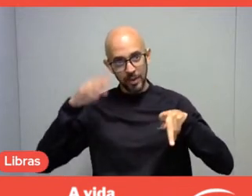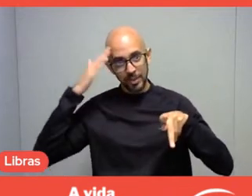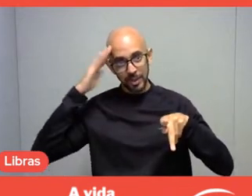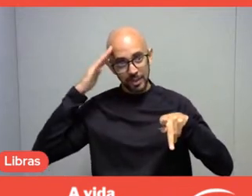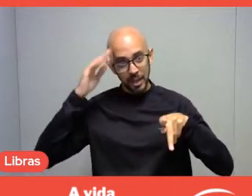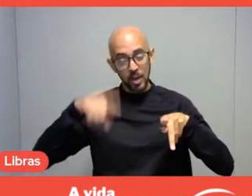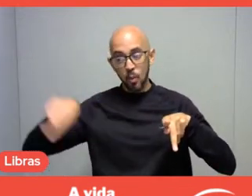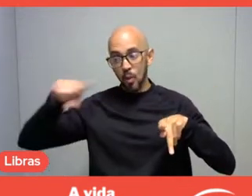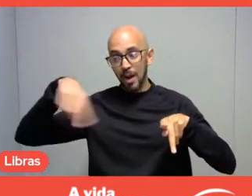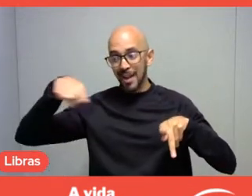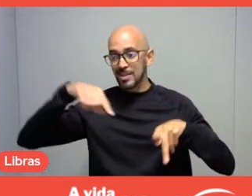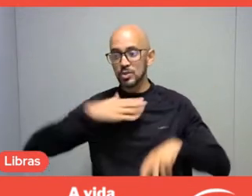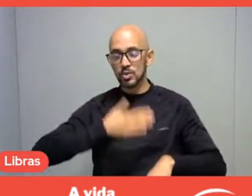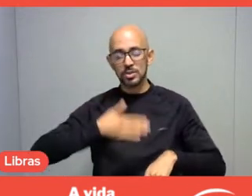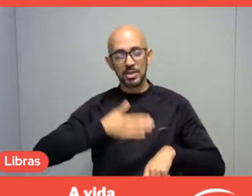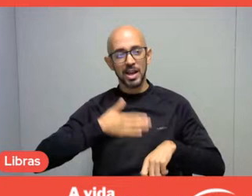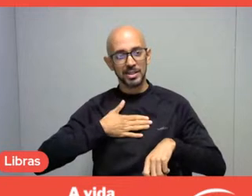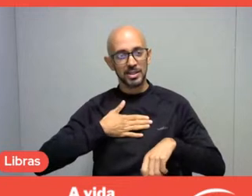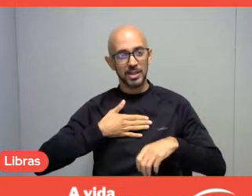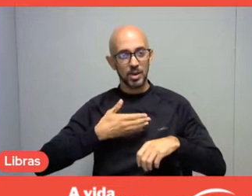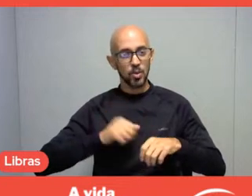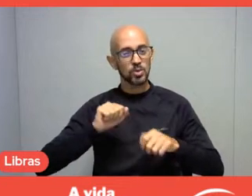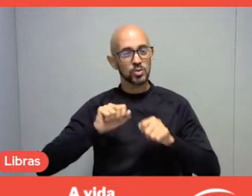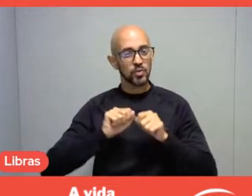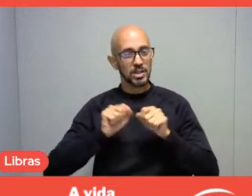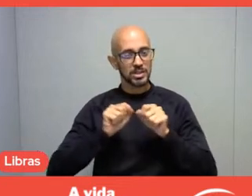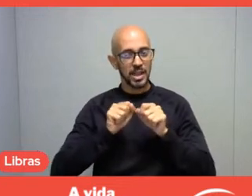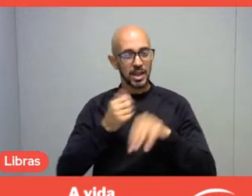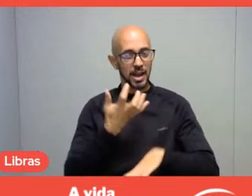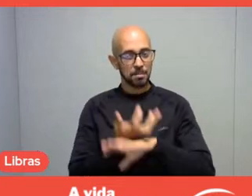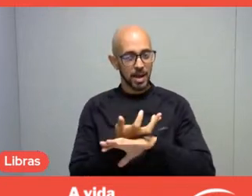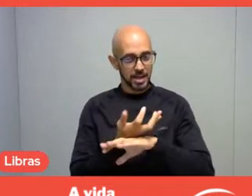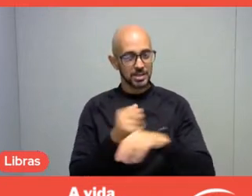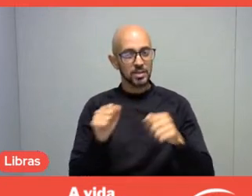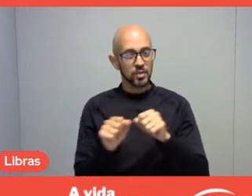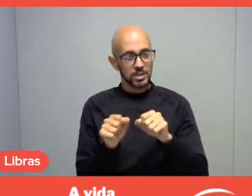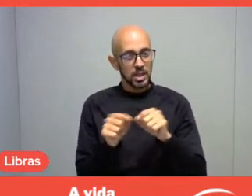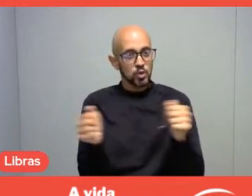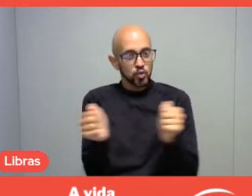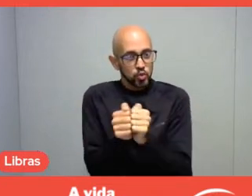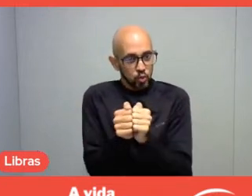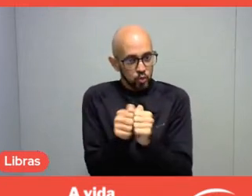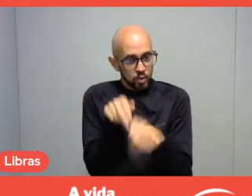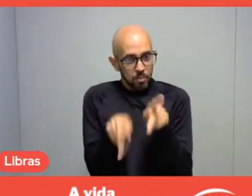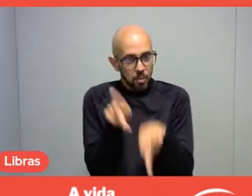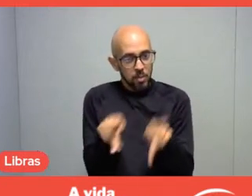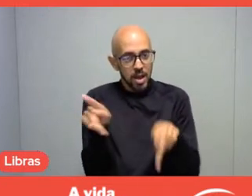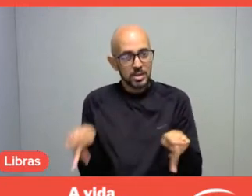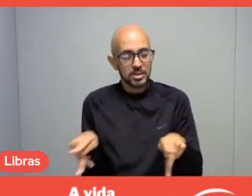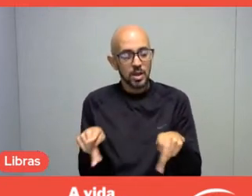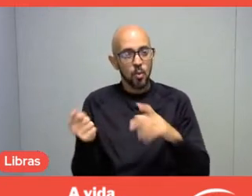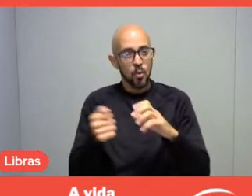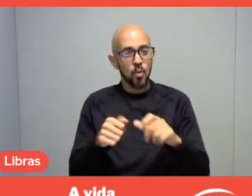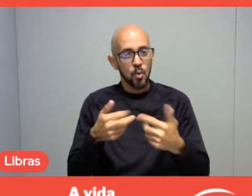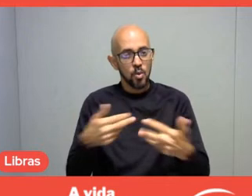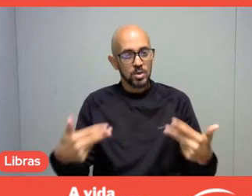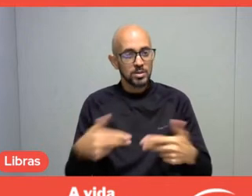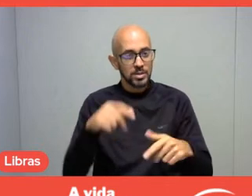in a facility such as a square and build, with the population, elements related to leisure. Leisure, as social transformation.